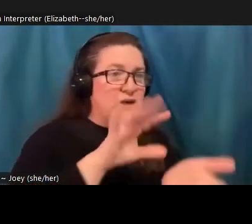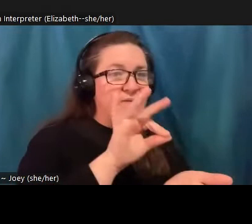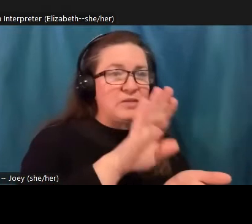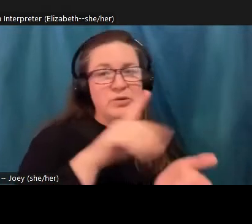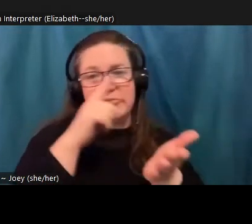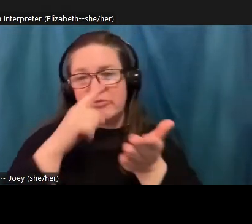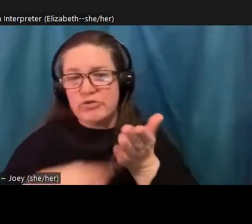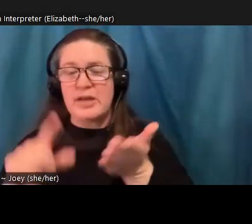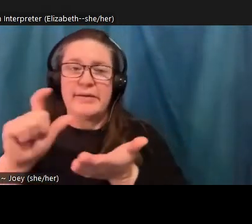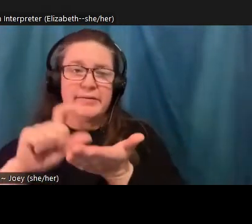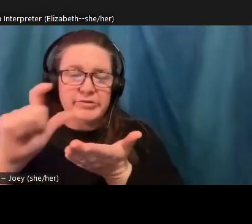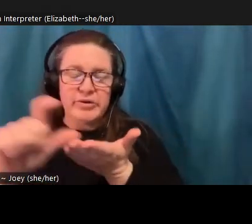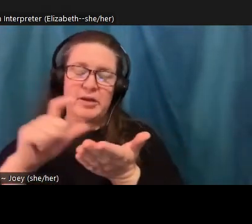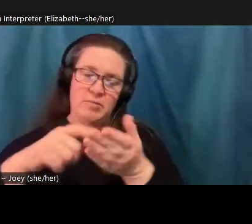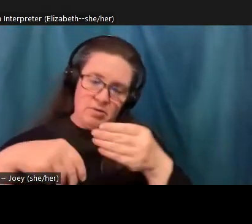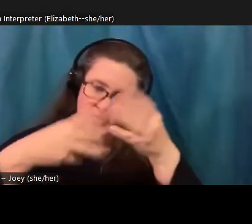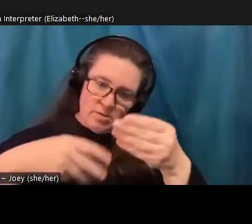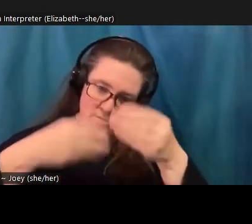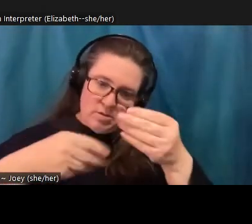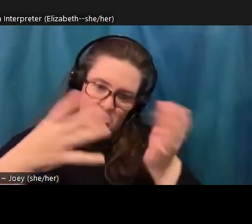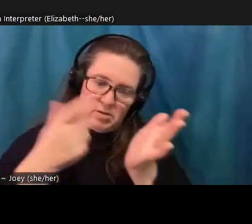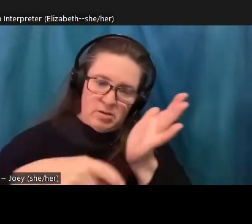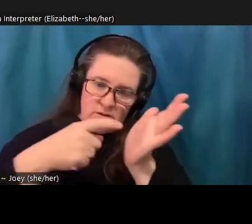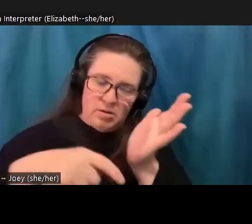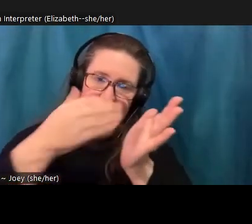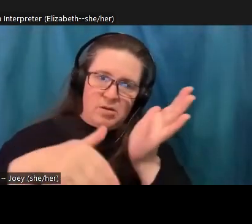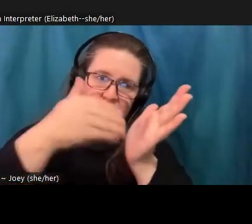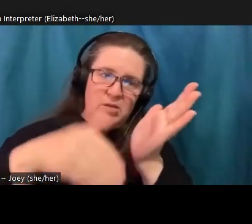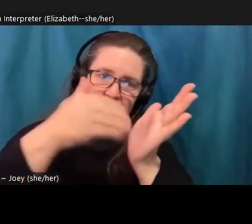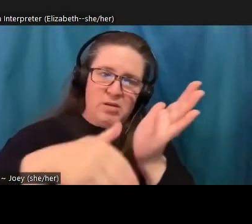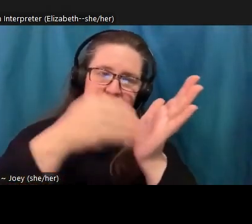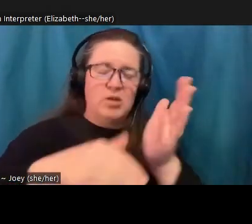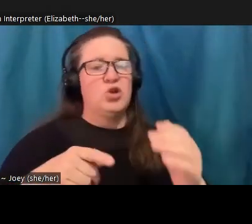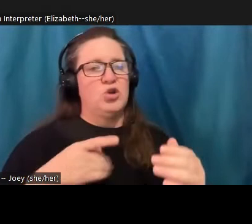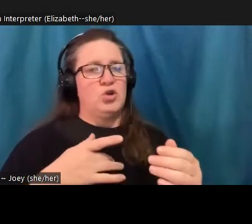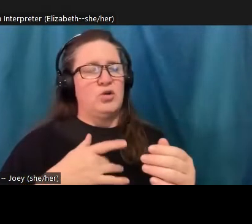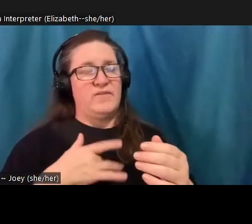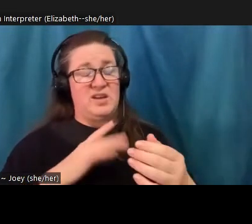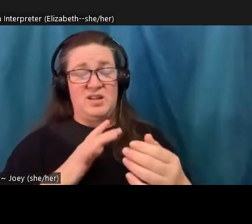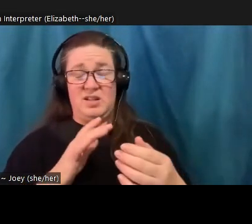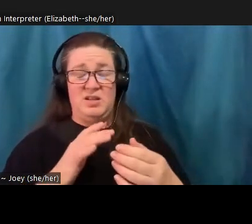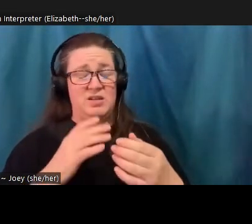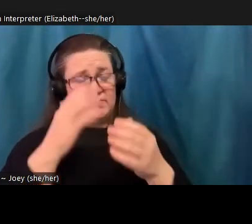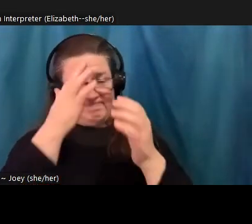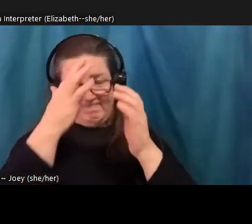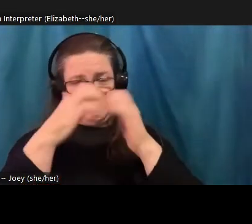the moment that you you know, remove yourself from a screen because we're so hardwired to think that knowing what's going